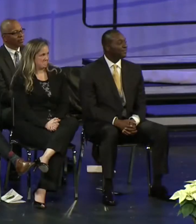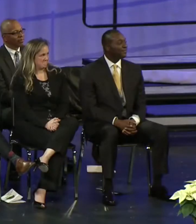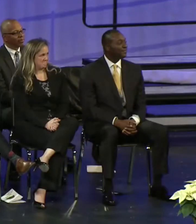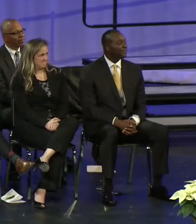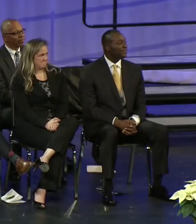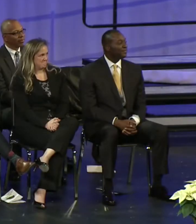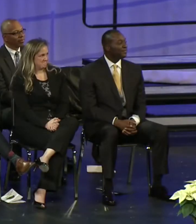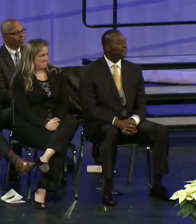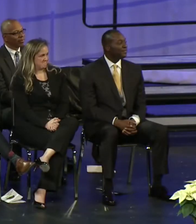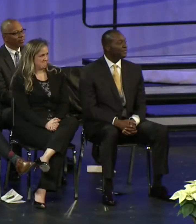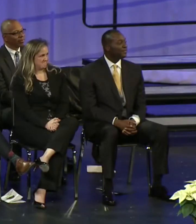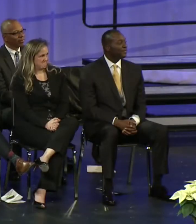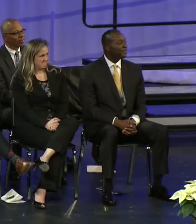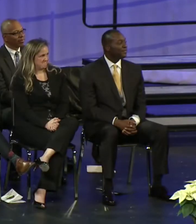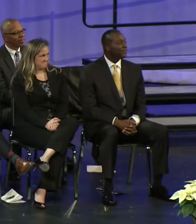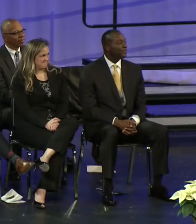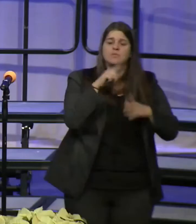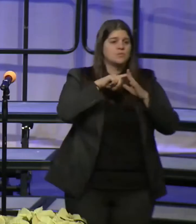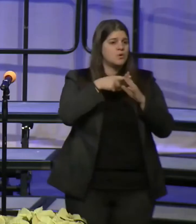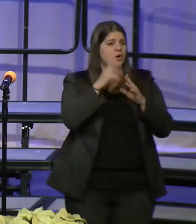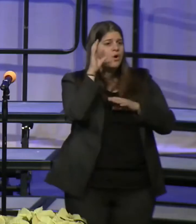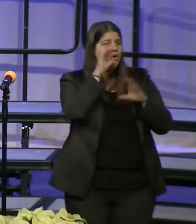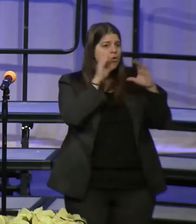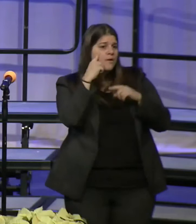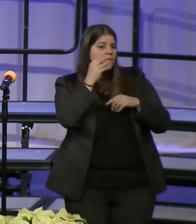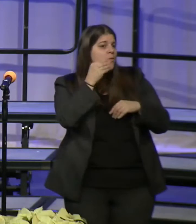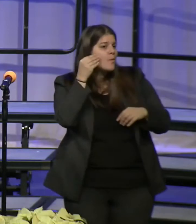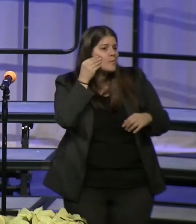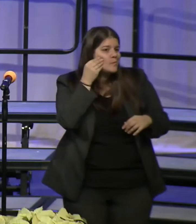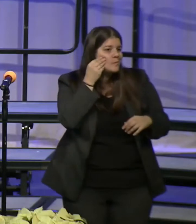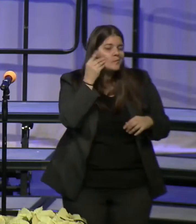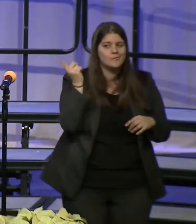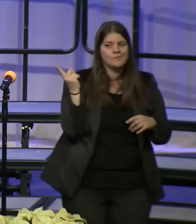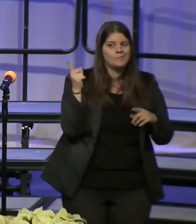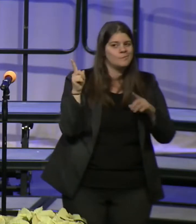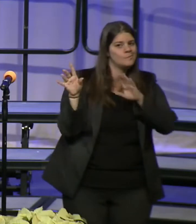When we started looking for a home there was only one place for Calvin - Howard County.